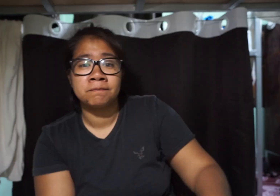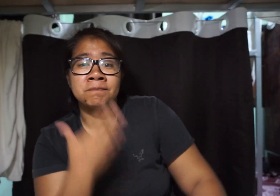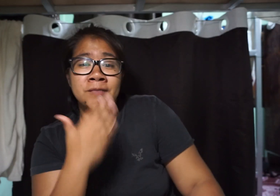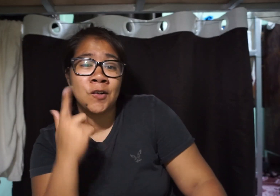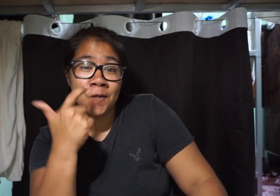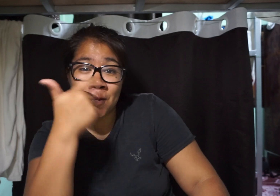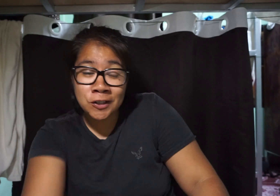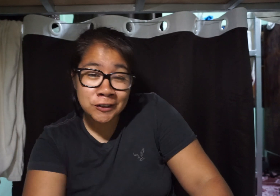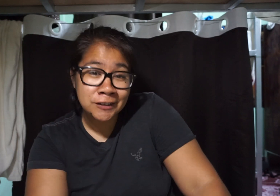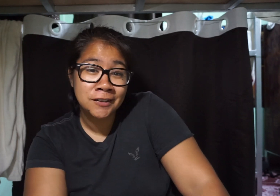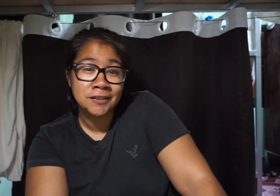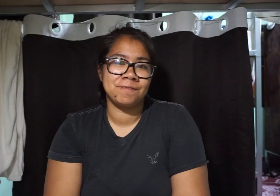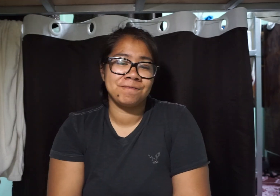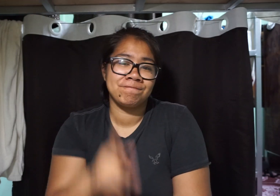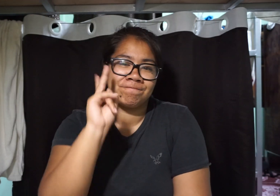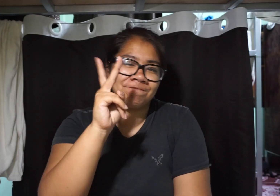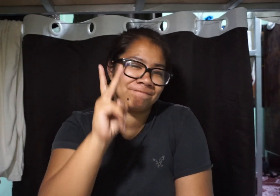Thank you for watching! Peace!